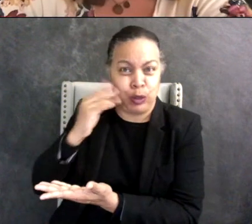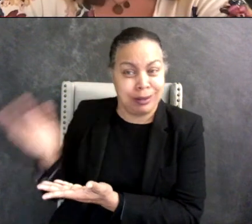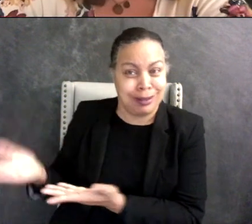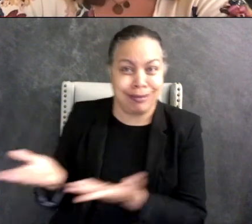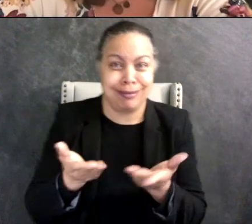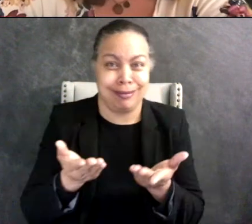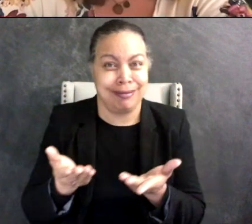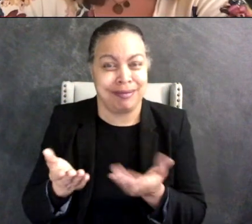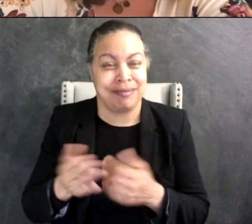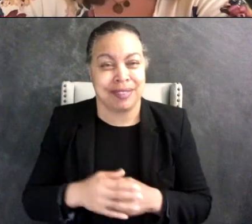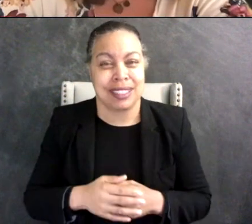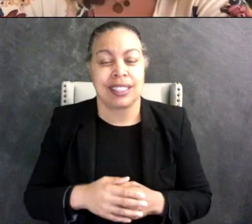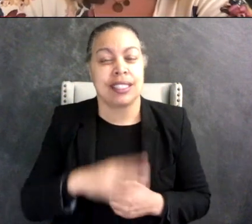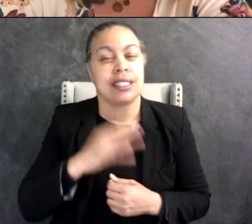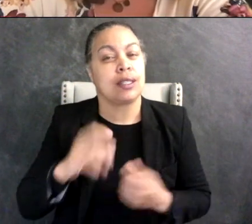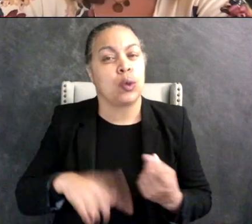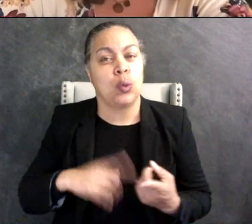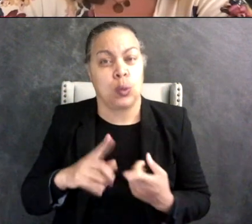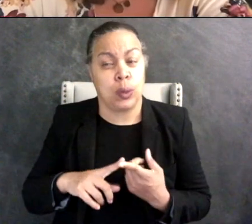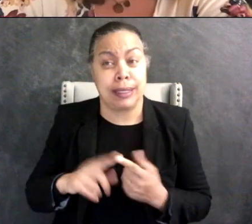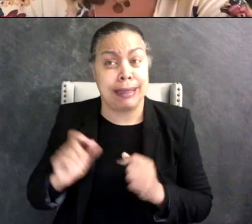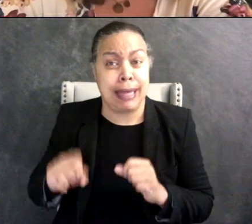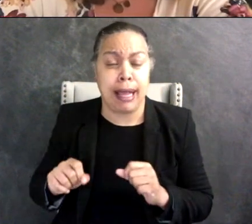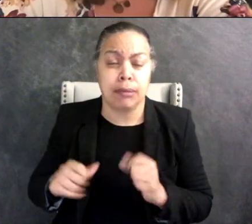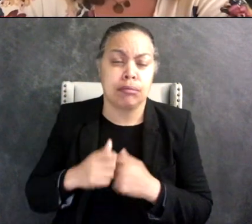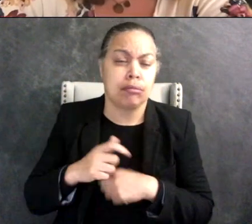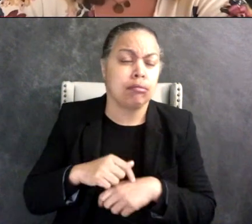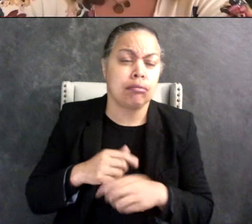and as soon as they have been able and usually it doesn't matter for person speaking or young,